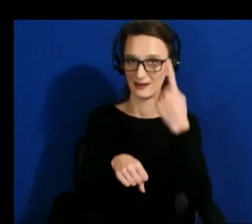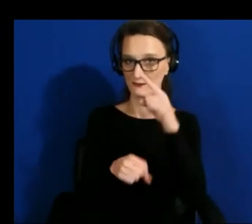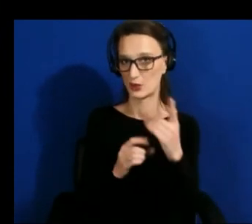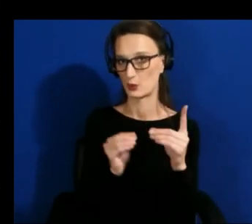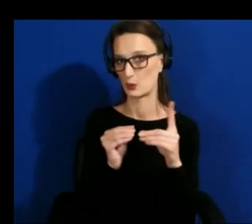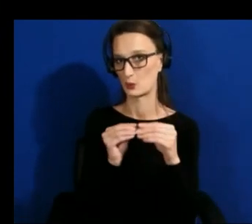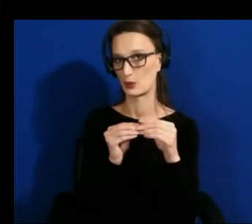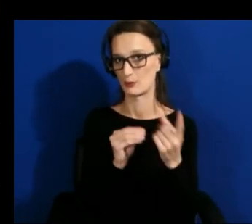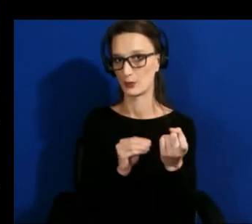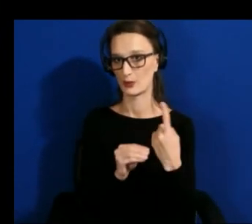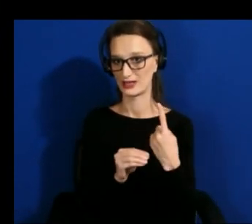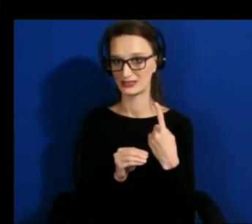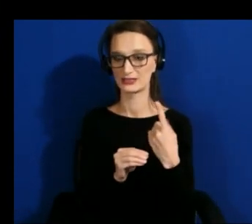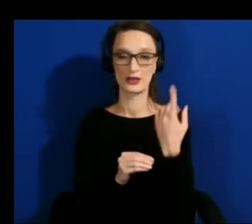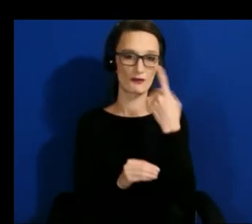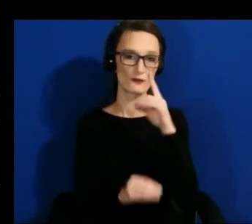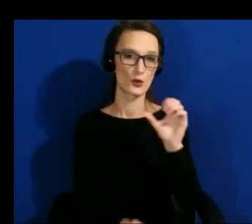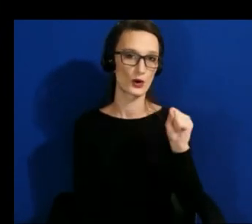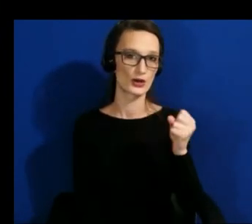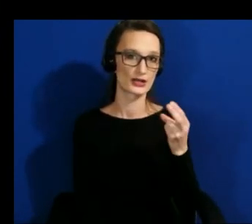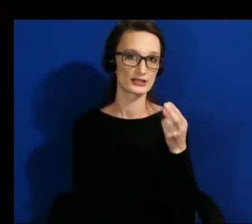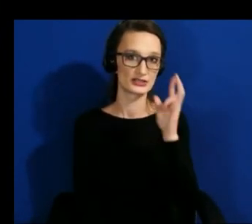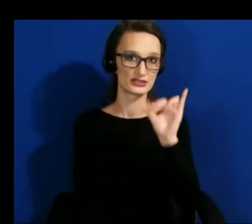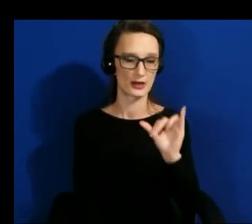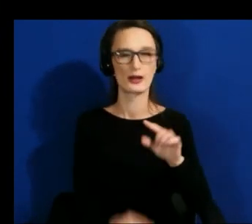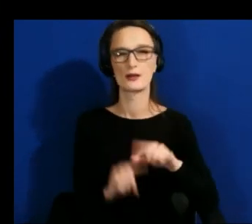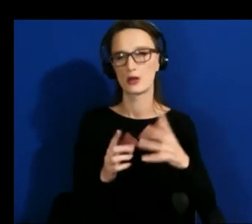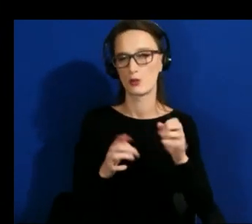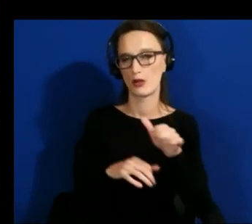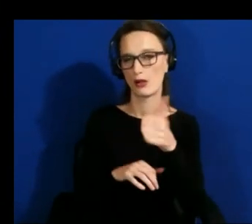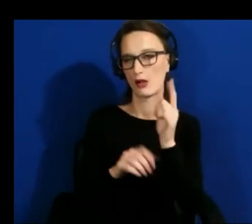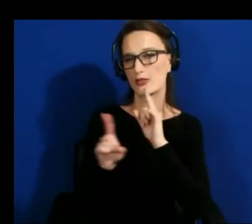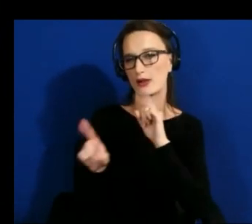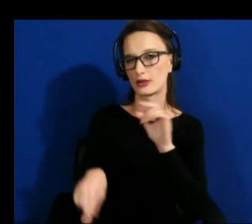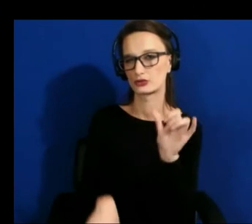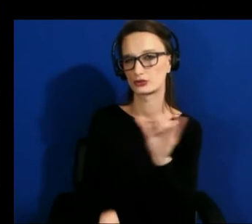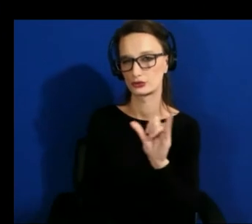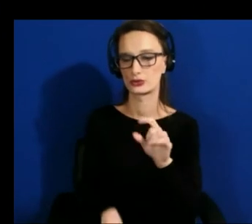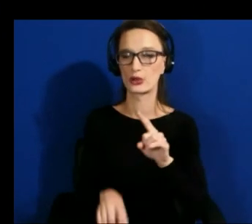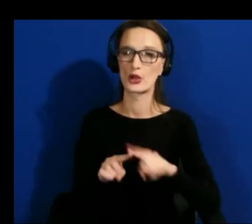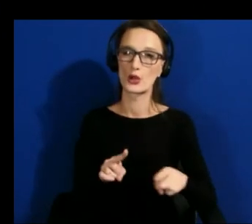others as well and that is how can we get students whether at the undergraduate or graduate level